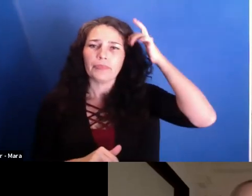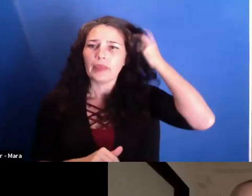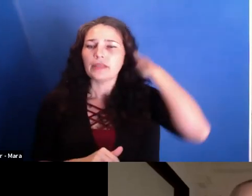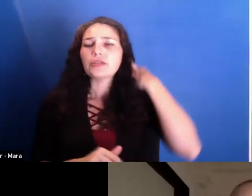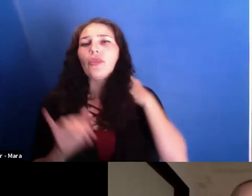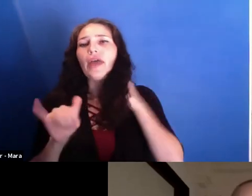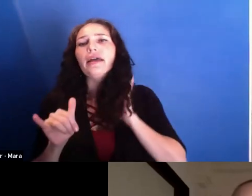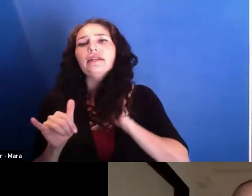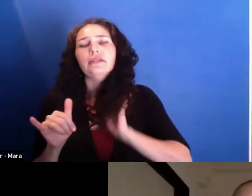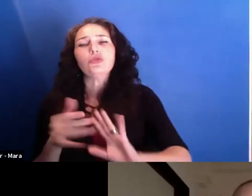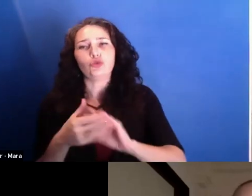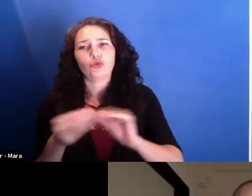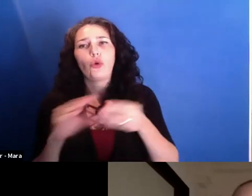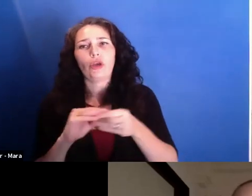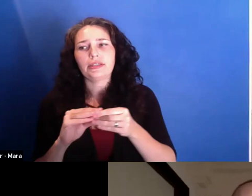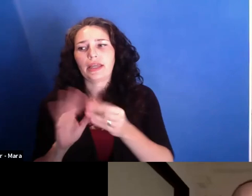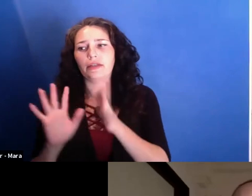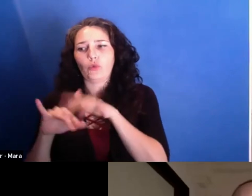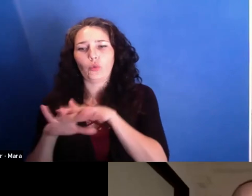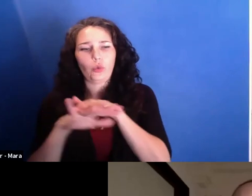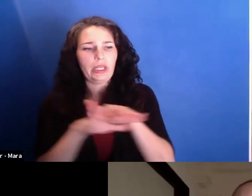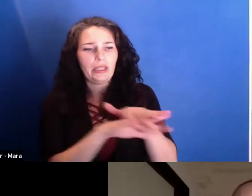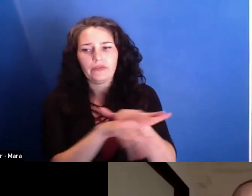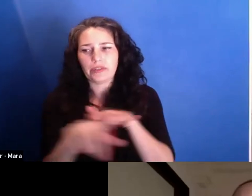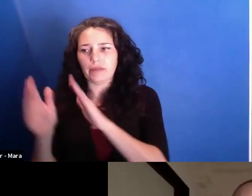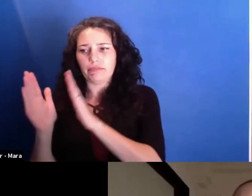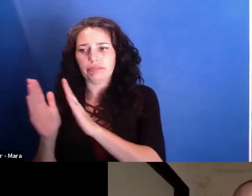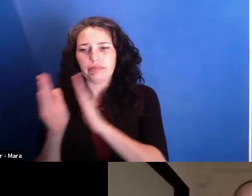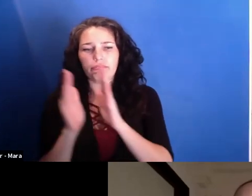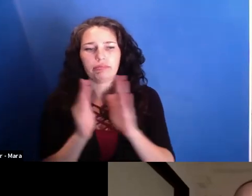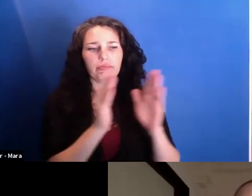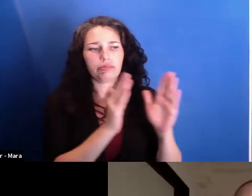And as a viewer, it felt that you were wanting to remind us